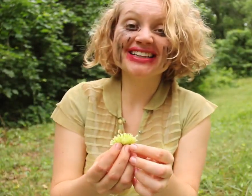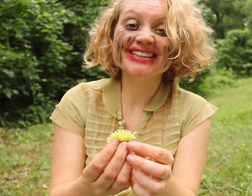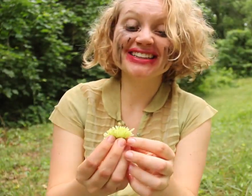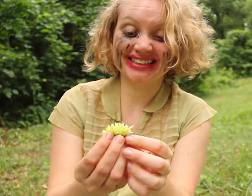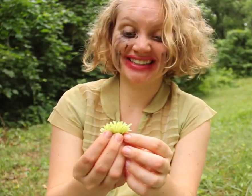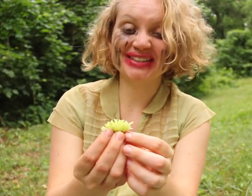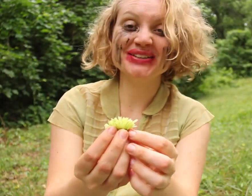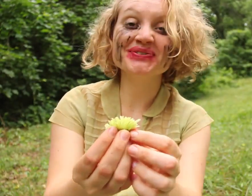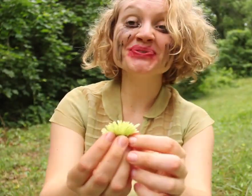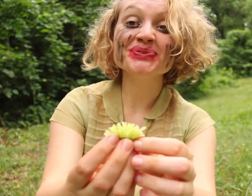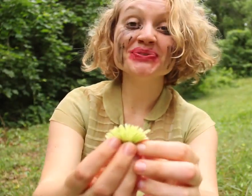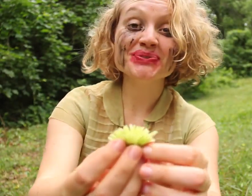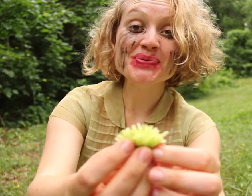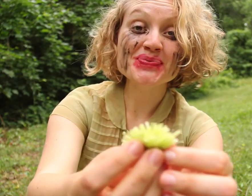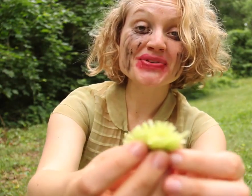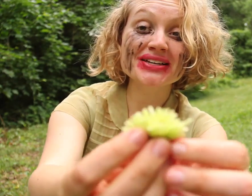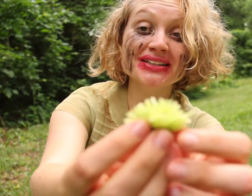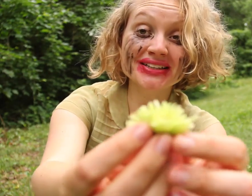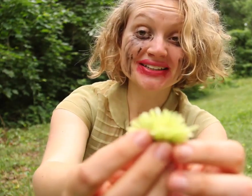There's rue for you,